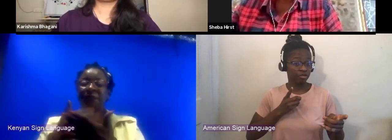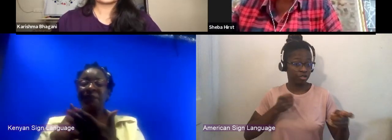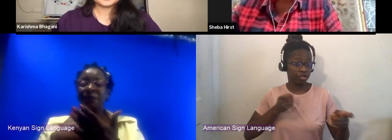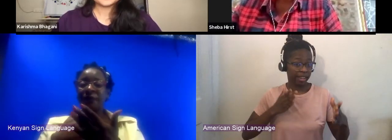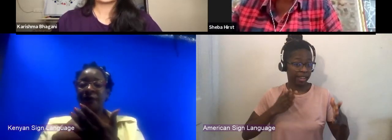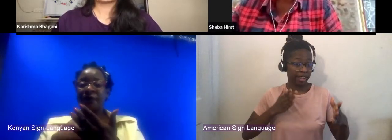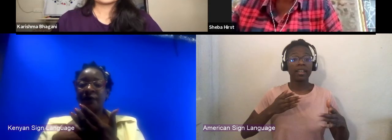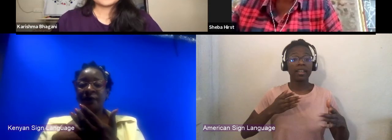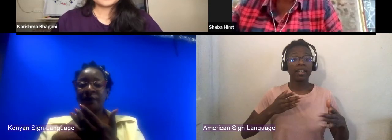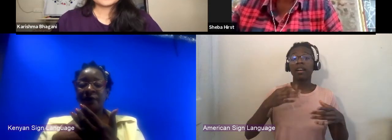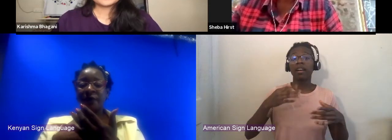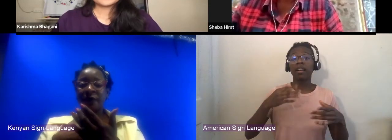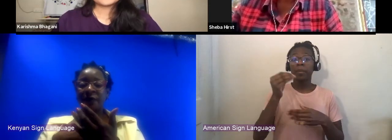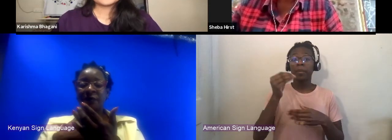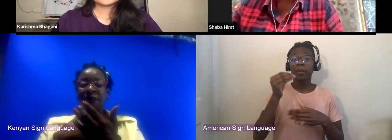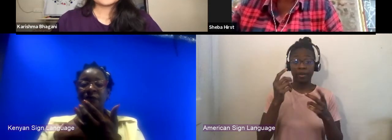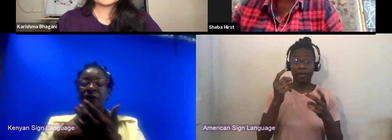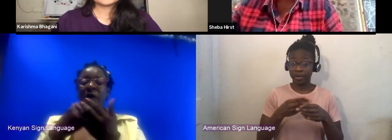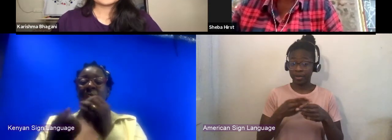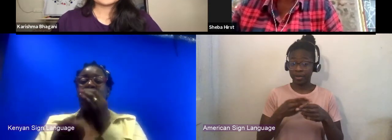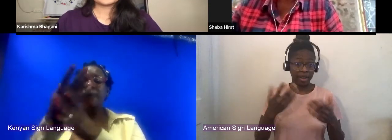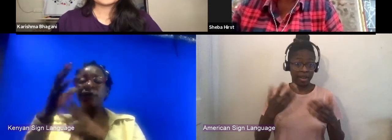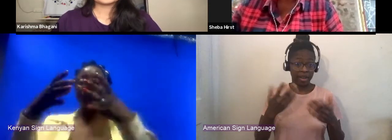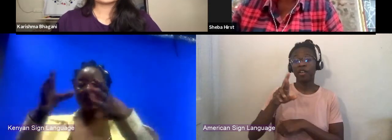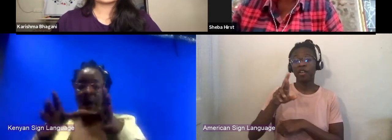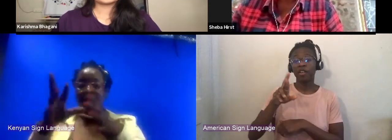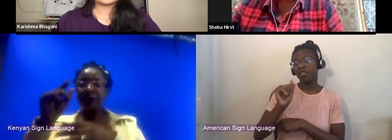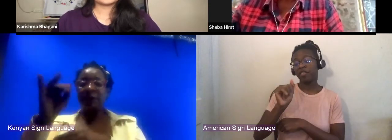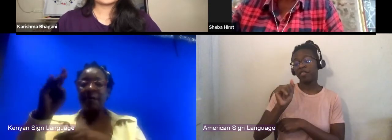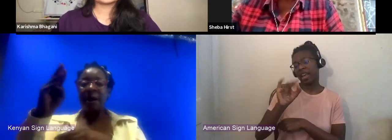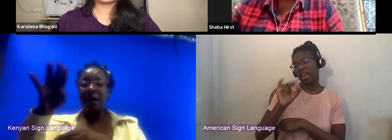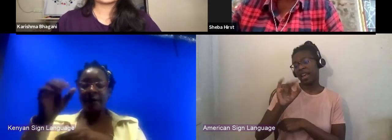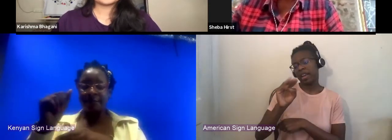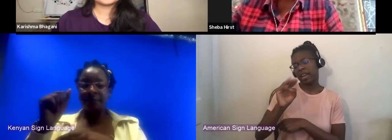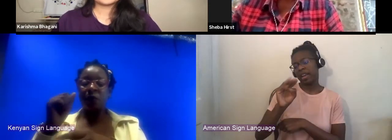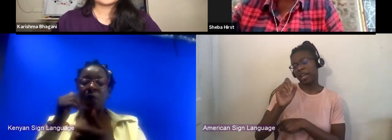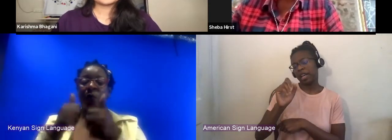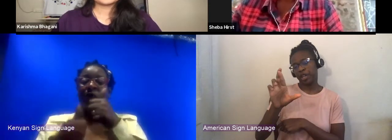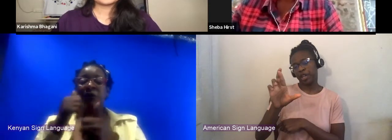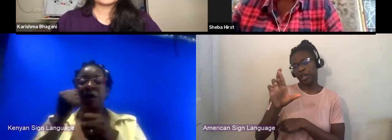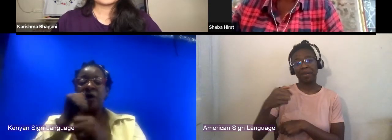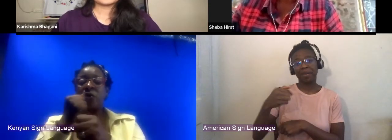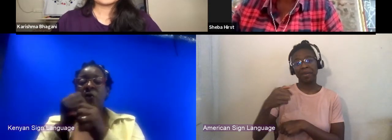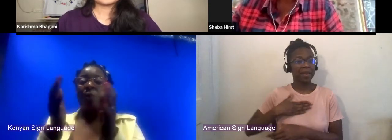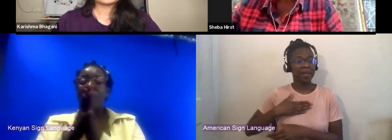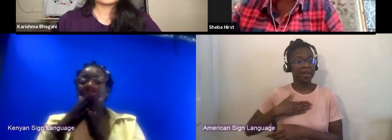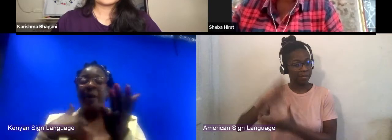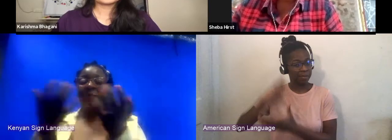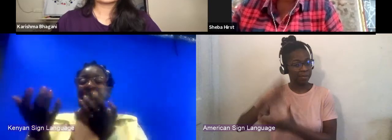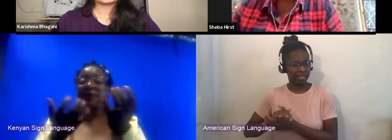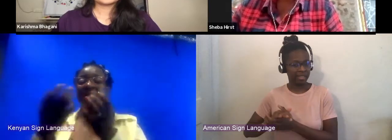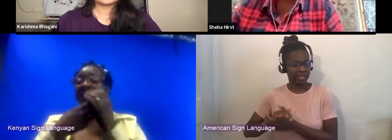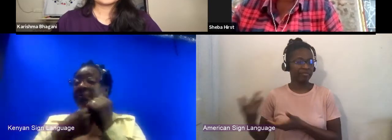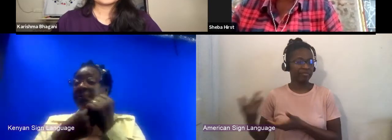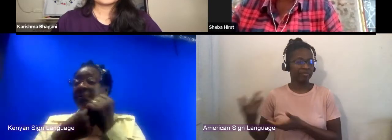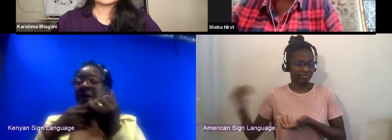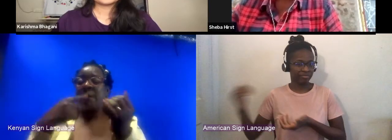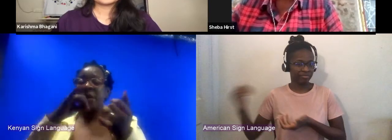which I run together with my business partner and husband who is a musician in Kenya called Eric Wainaina.